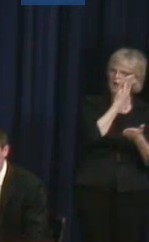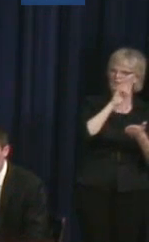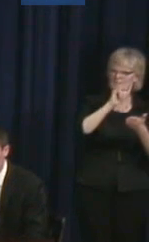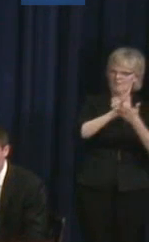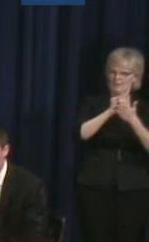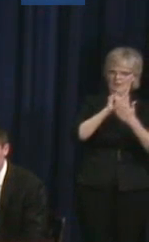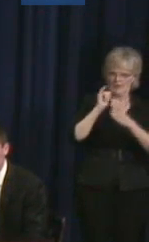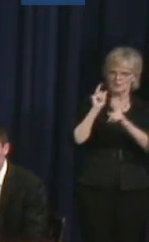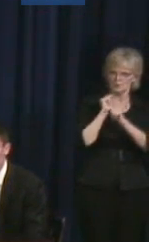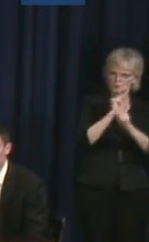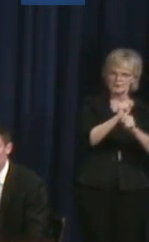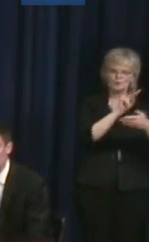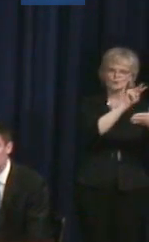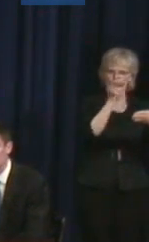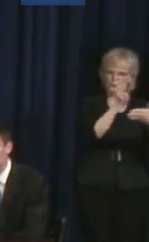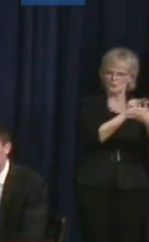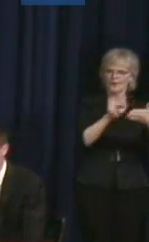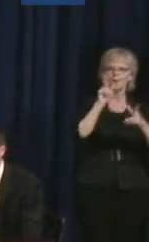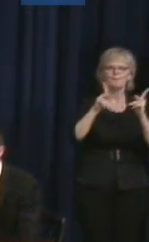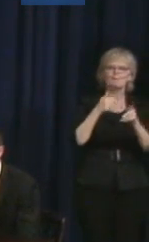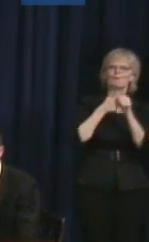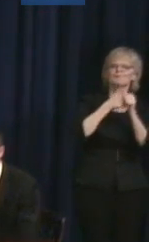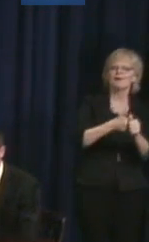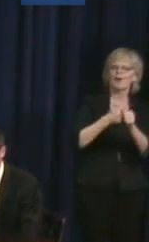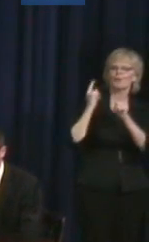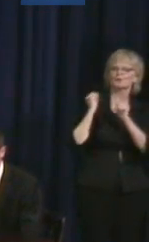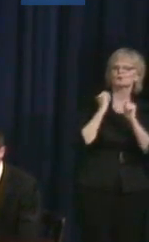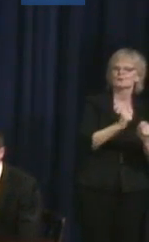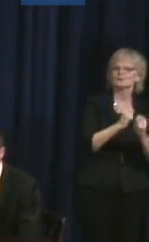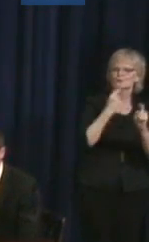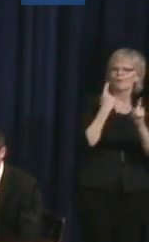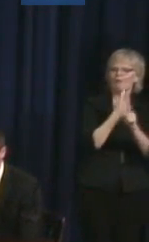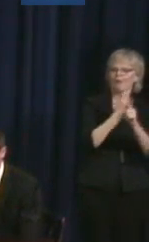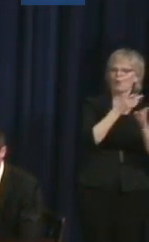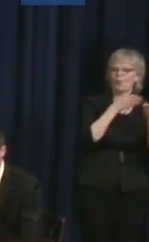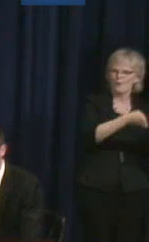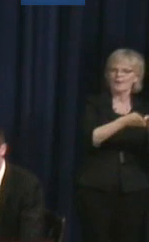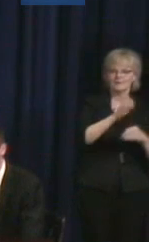So, that has been an obstacle.